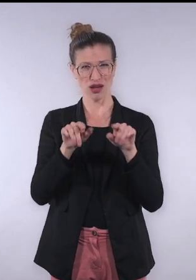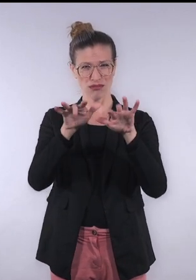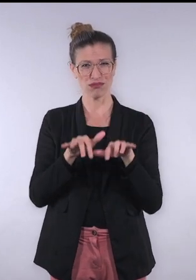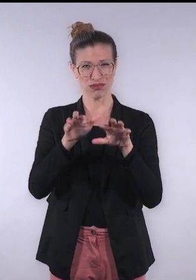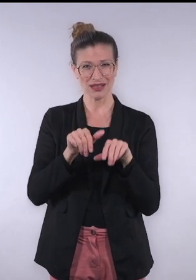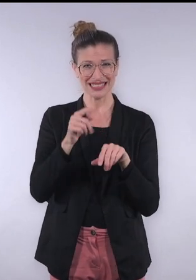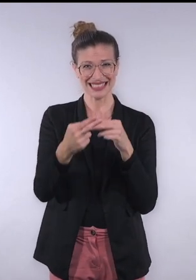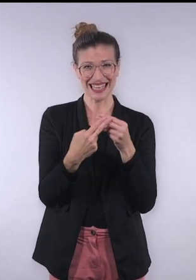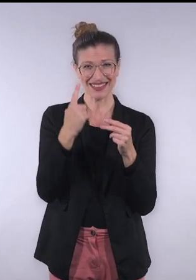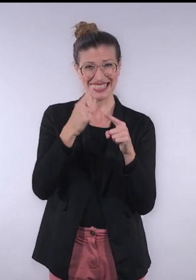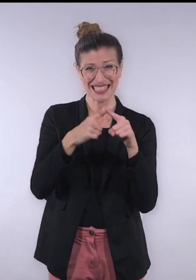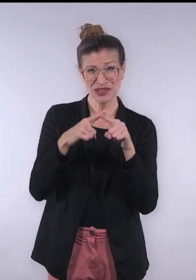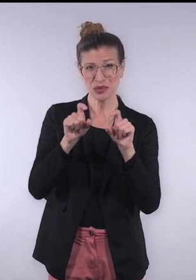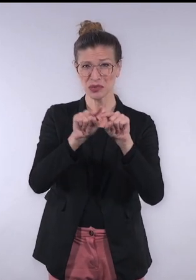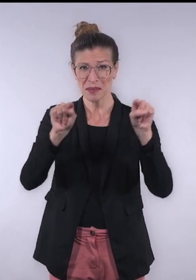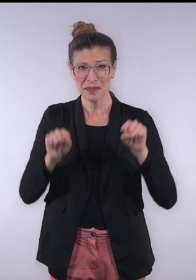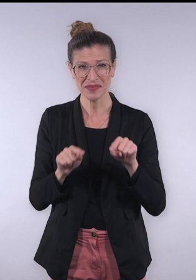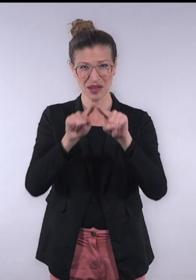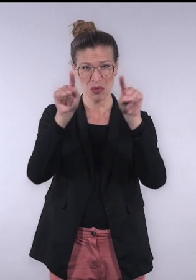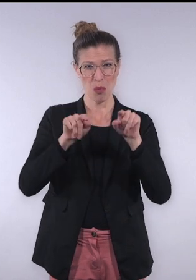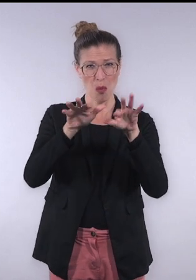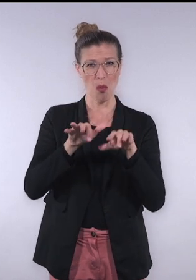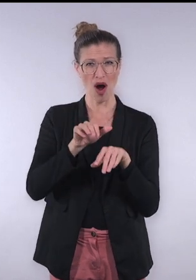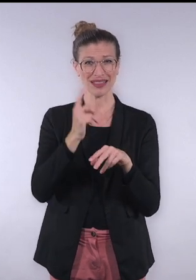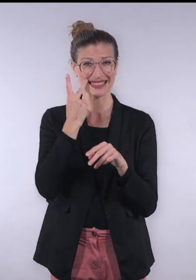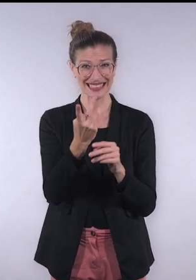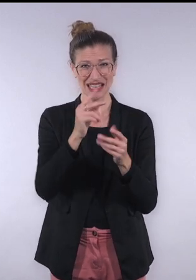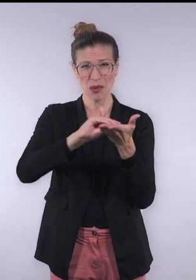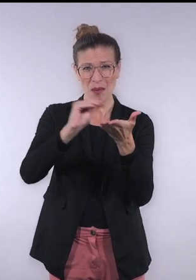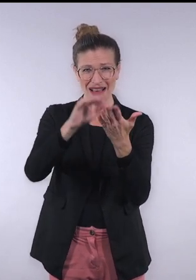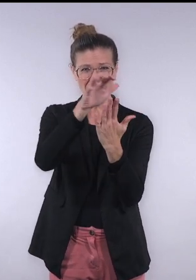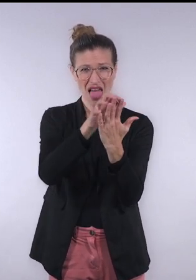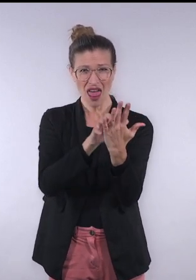And we serve two different use cases: You can have assistance while you're actually writing